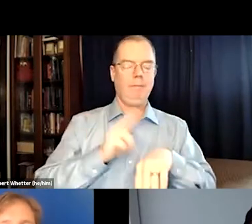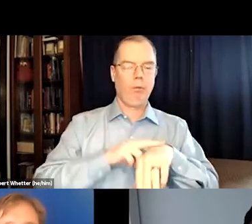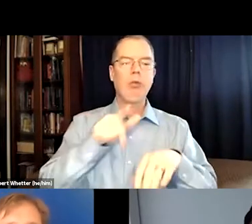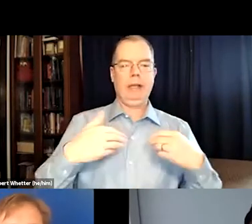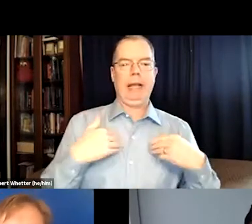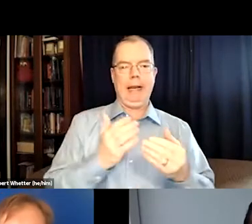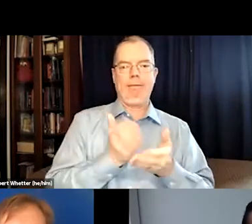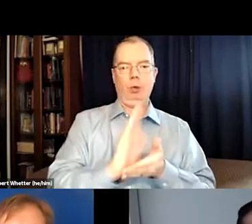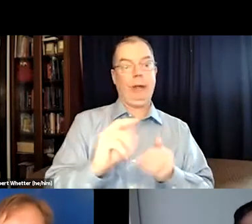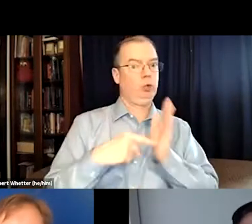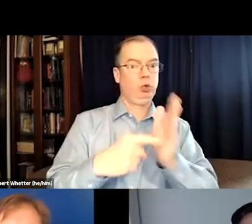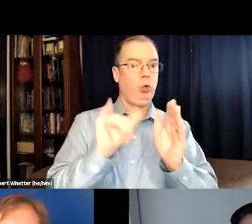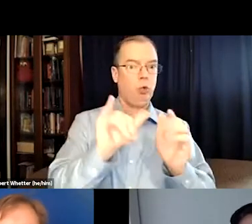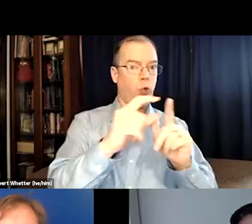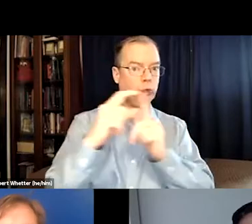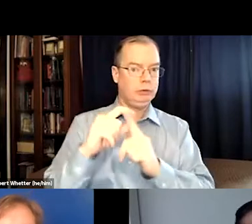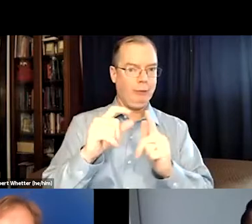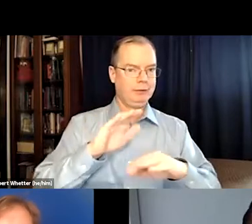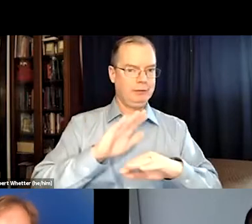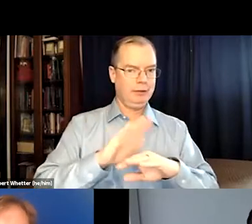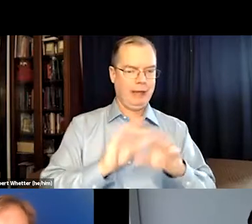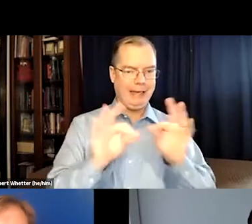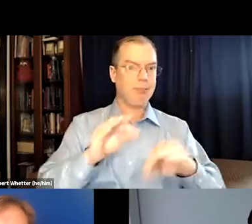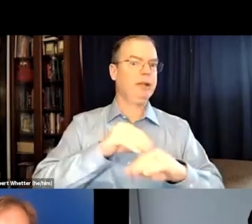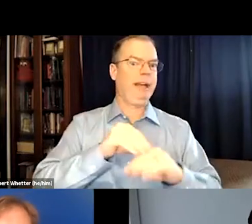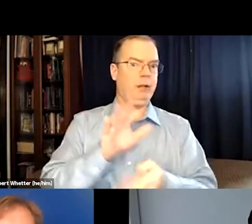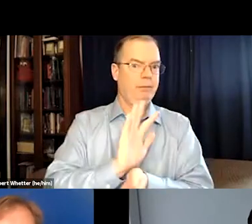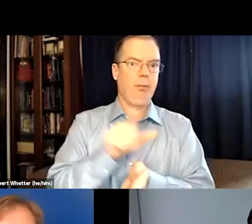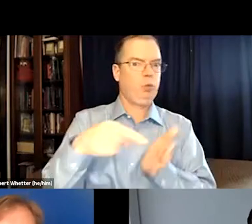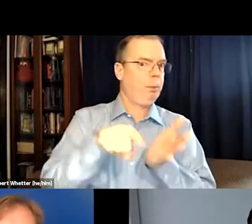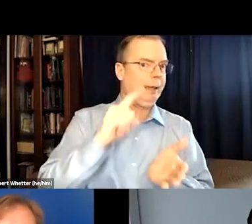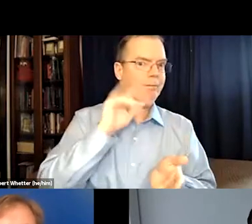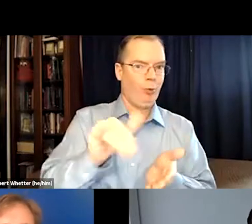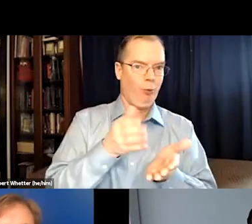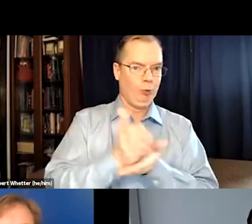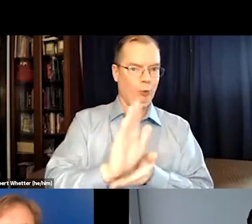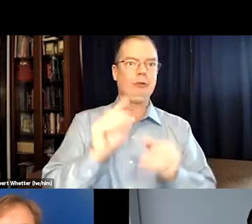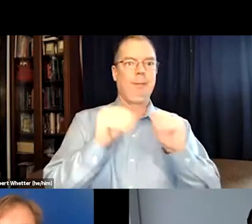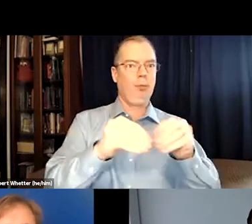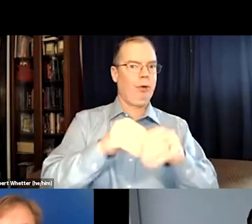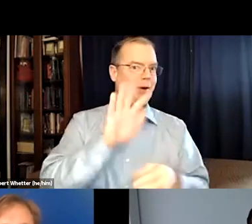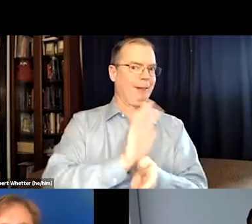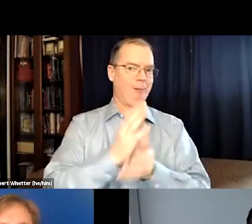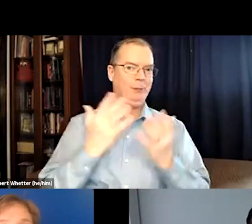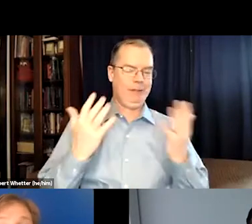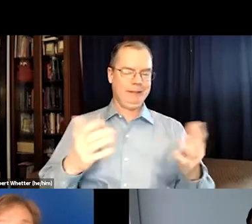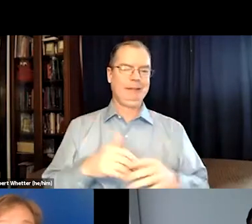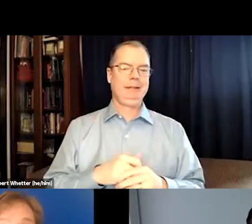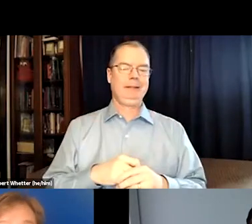for distribution companies to make that argument because of course they have the rights to show the lyrics in captioning and screen because they paid